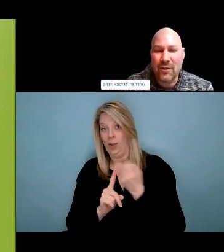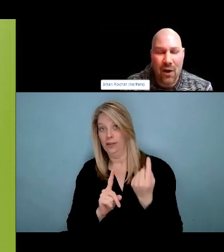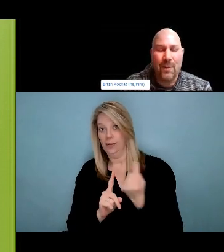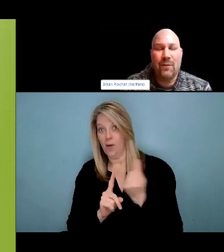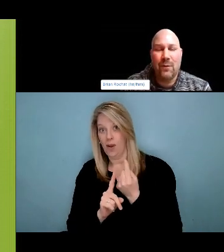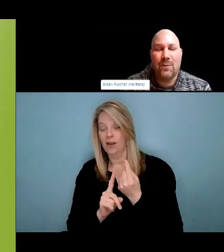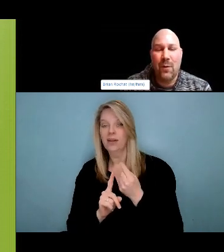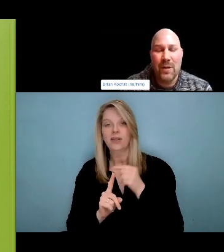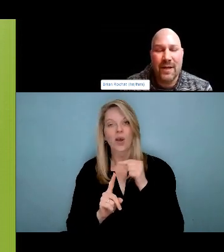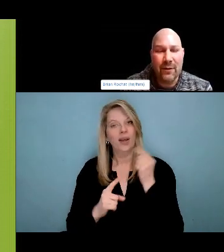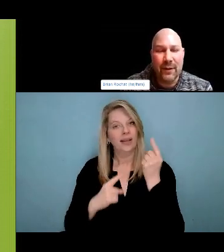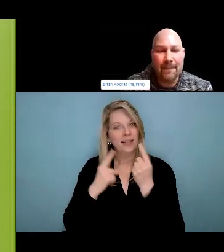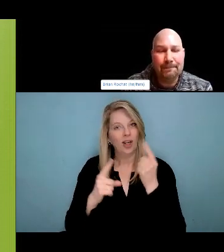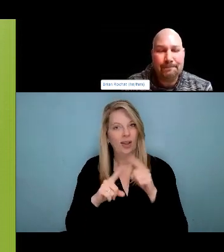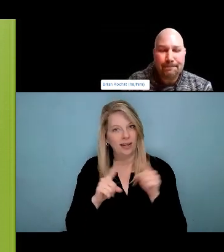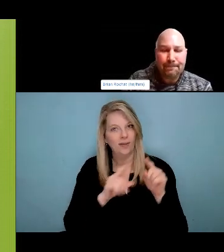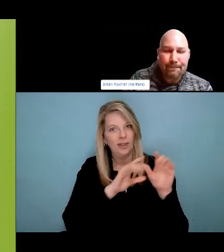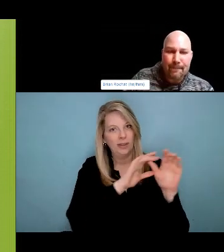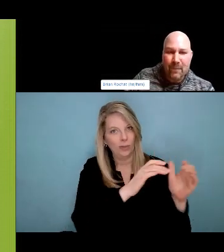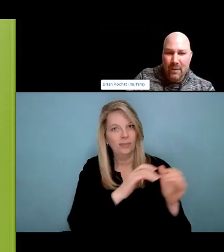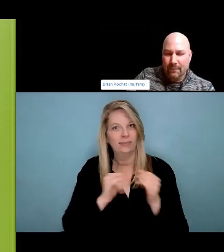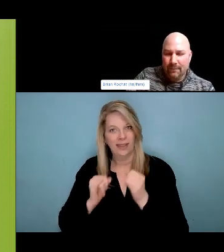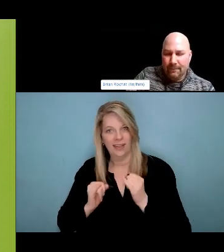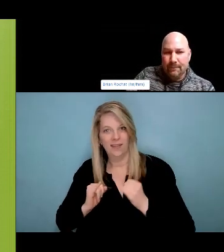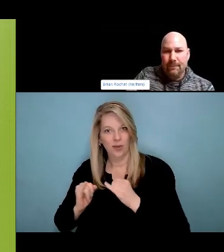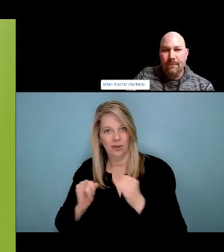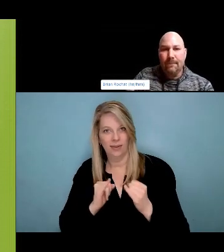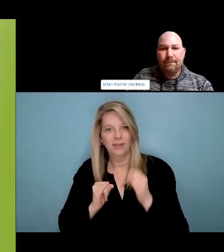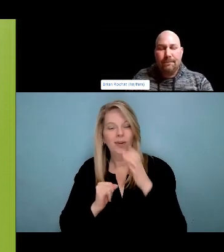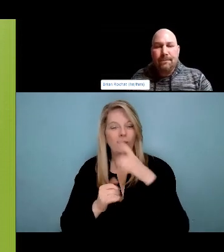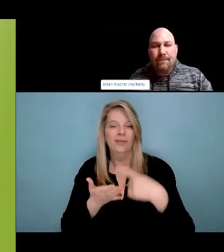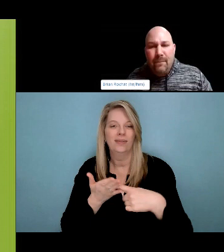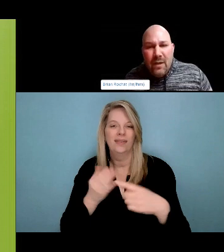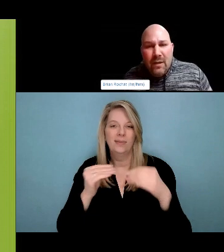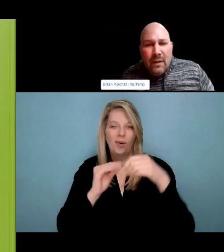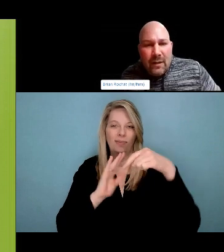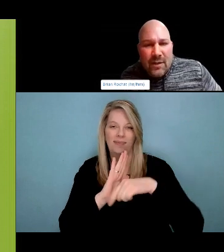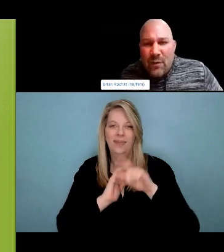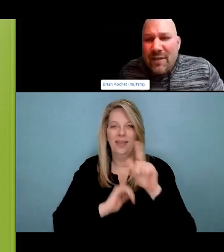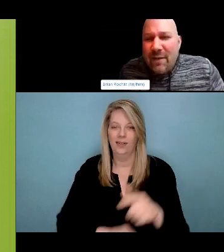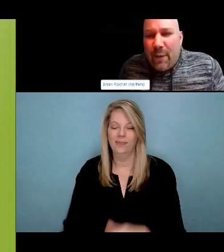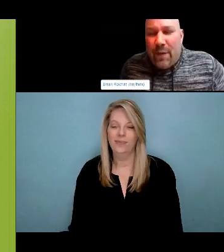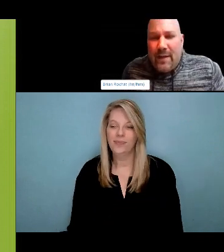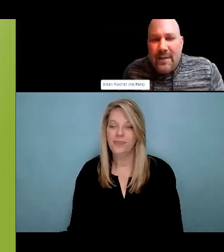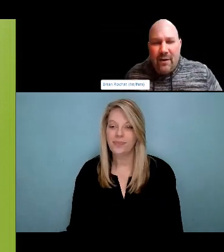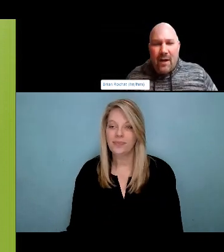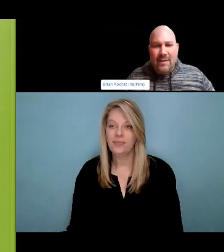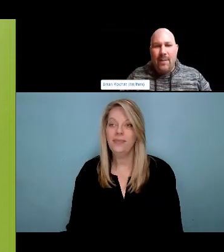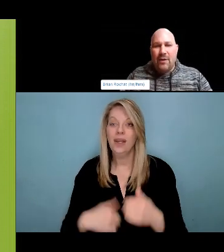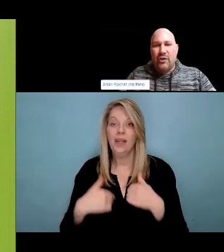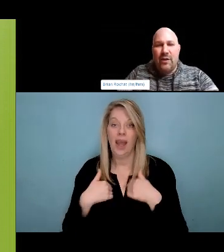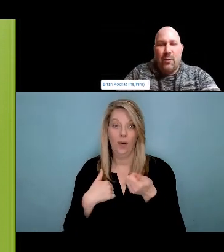control over their lives and their health and allows them to take protective and proactive